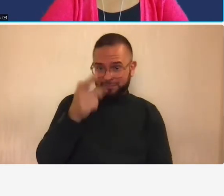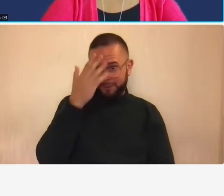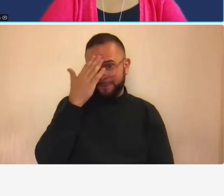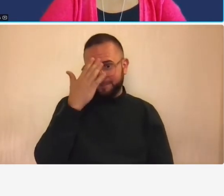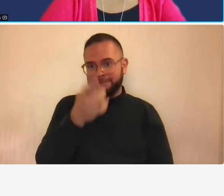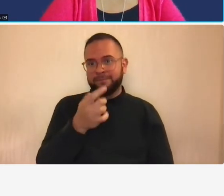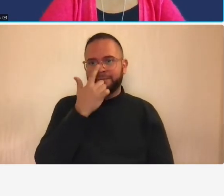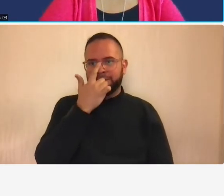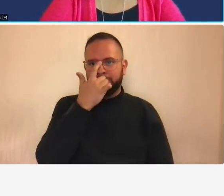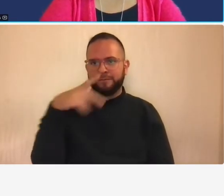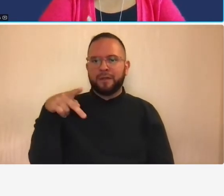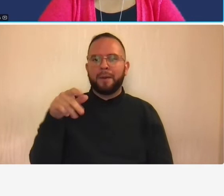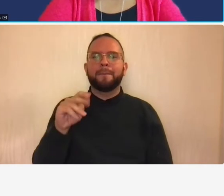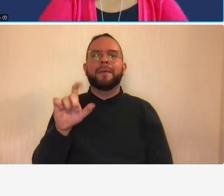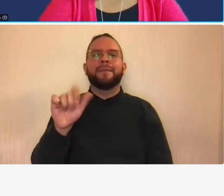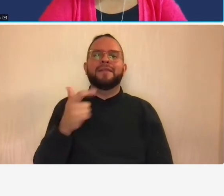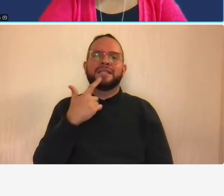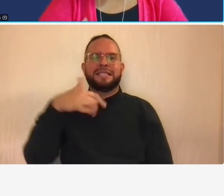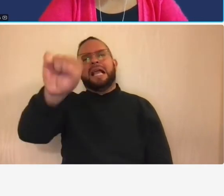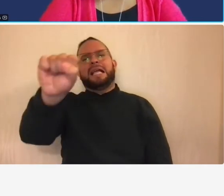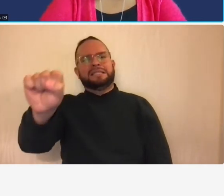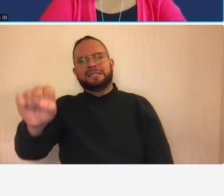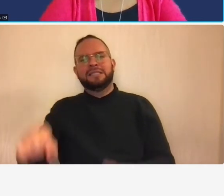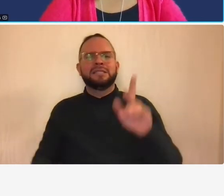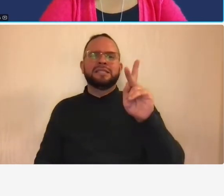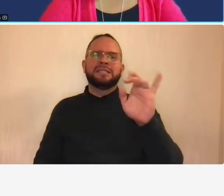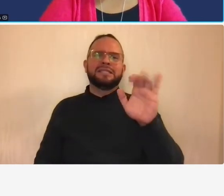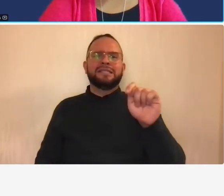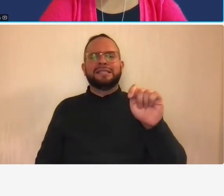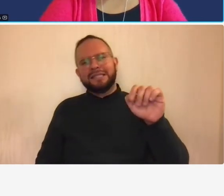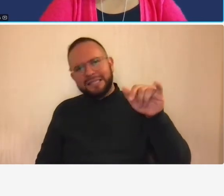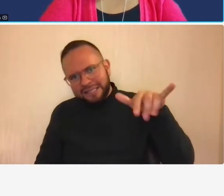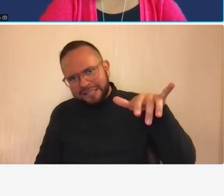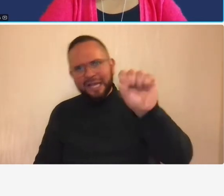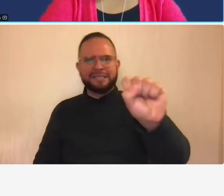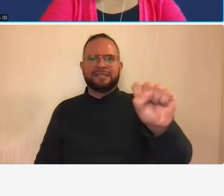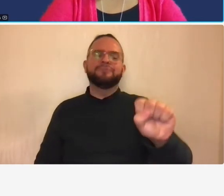yes she was very quick on the go so it's keith okay yes okay well that is really really good